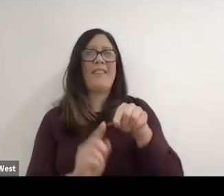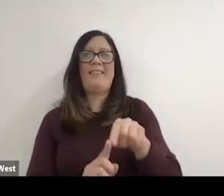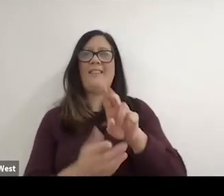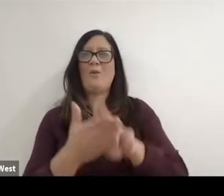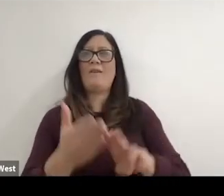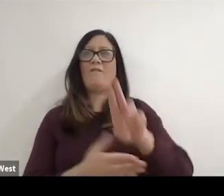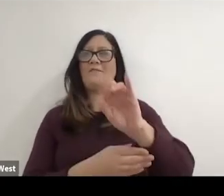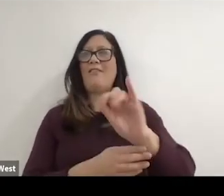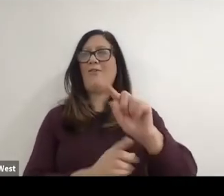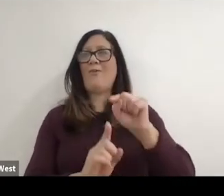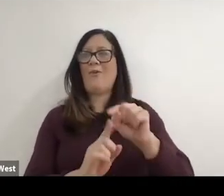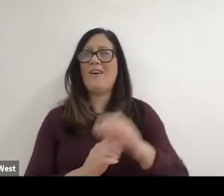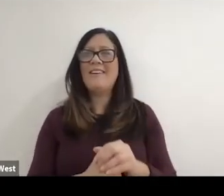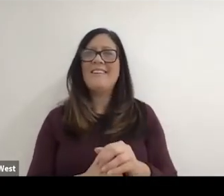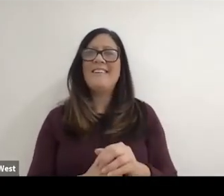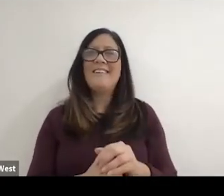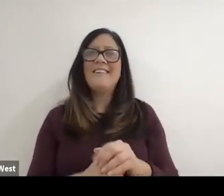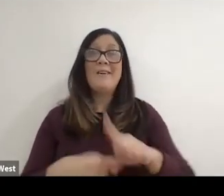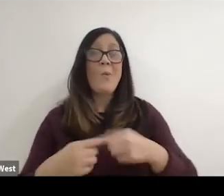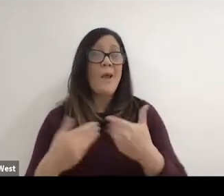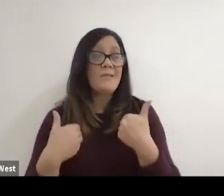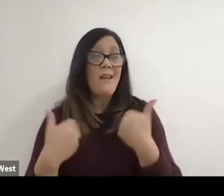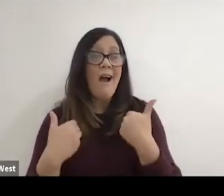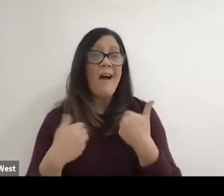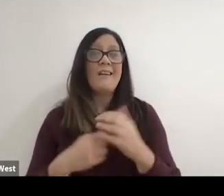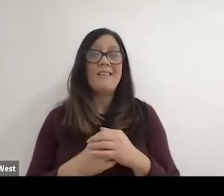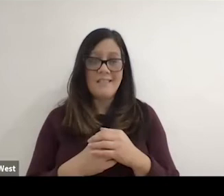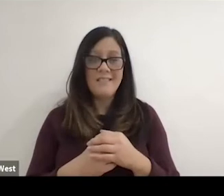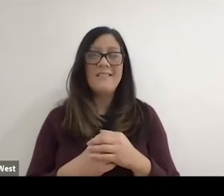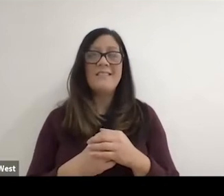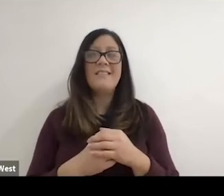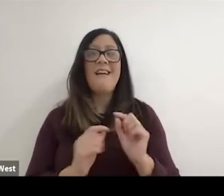University of Illinois because as a teenager I had actually spent time on